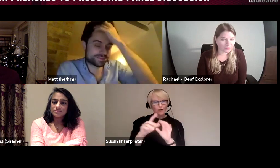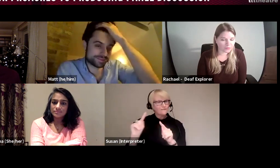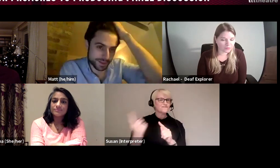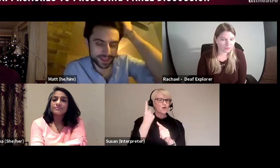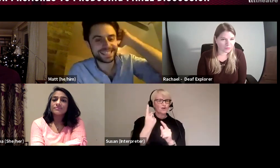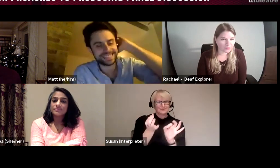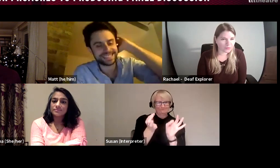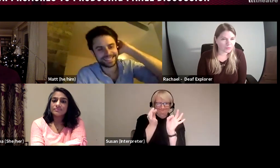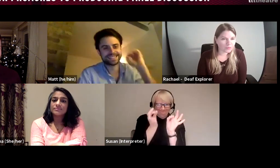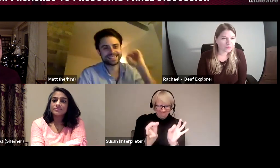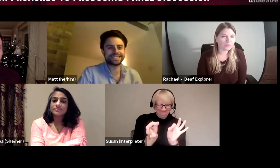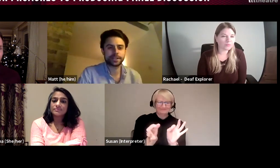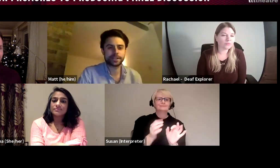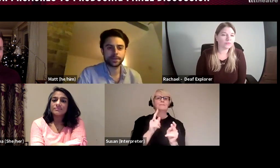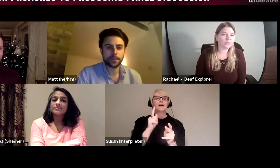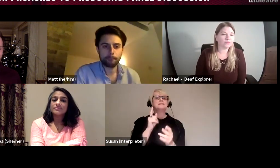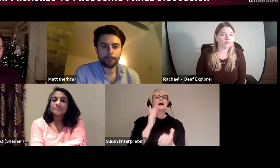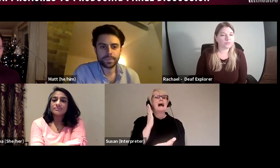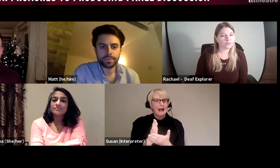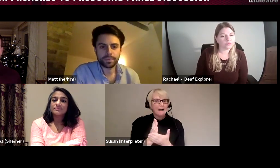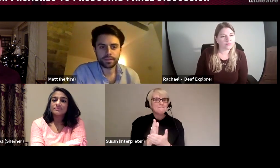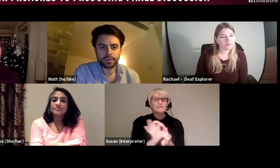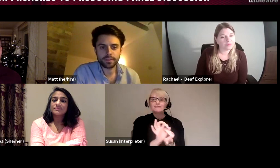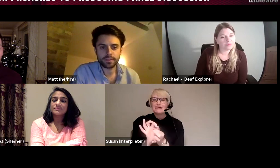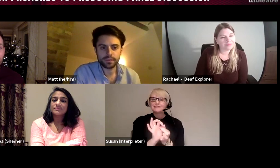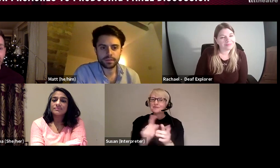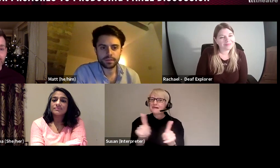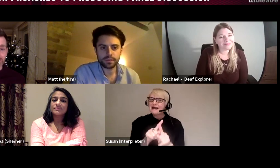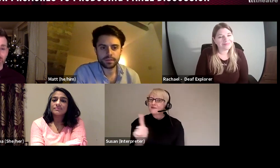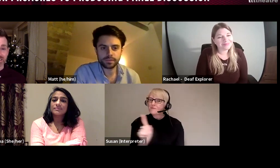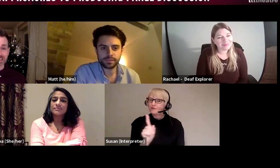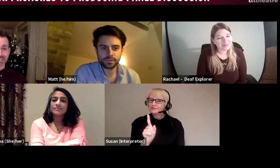how you most commonly find it in practice. I know that Paula Garfield is watching this so